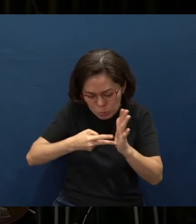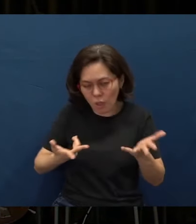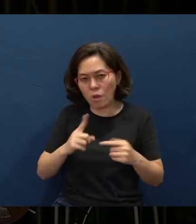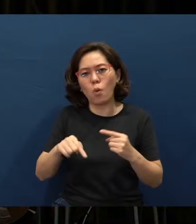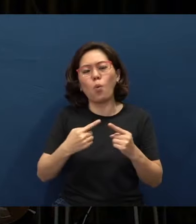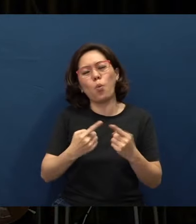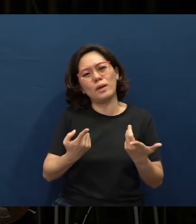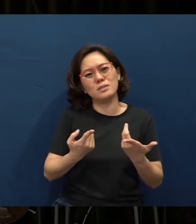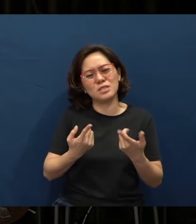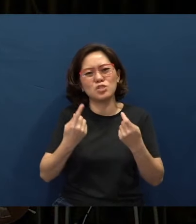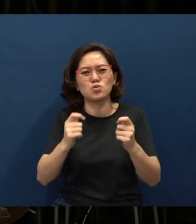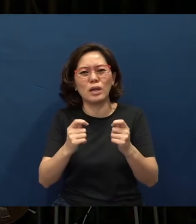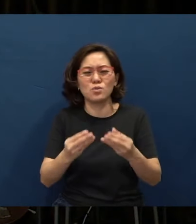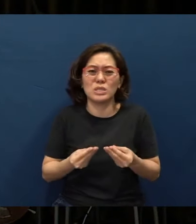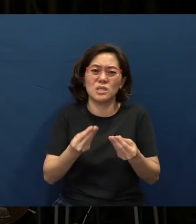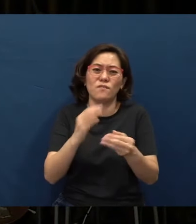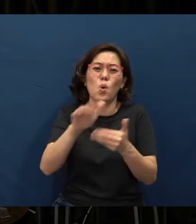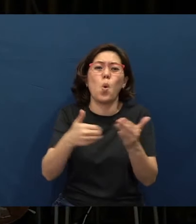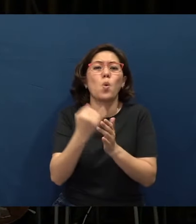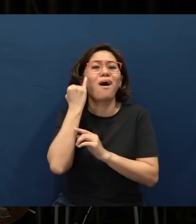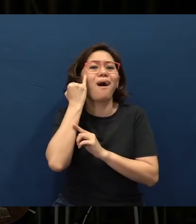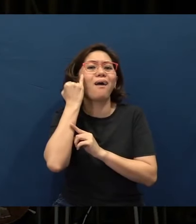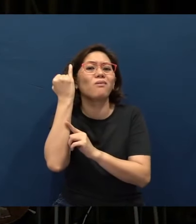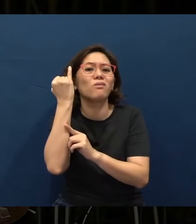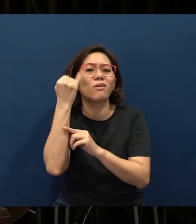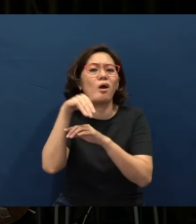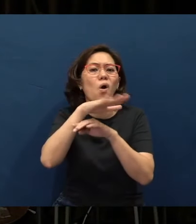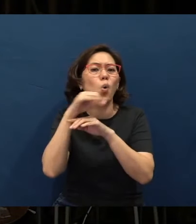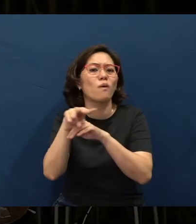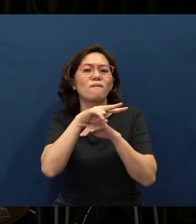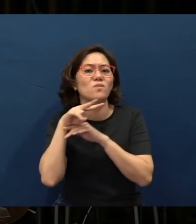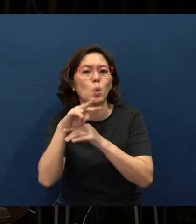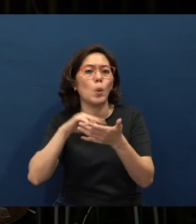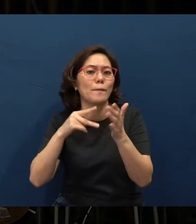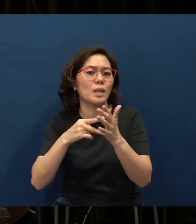“We are trying to give you a whole idea, (an) overview meaning of the whole thing.”